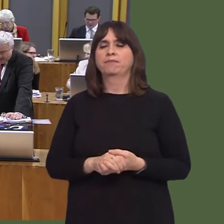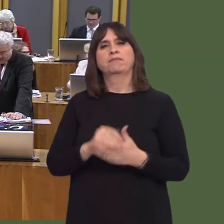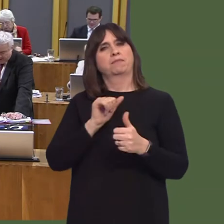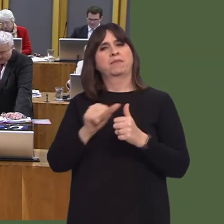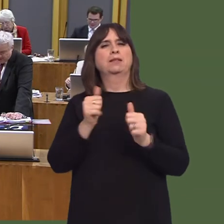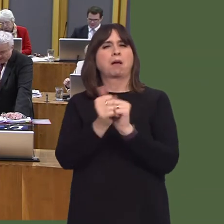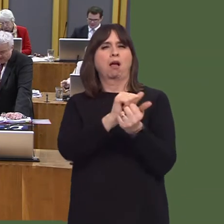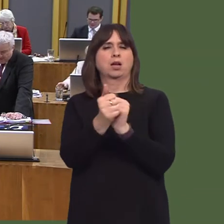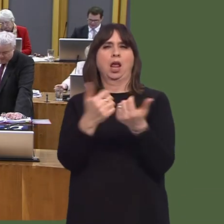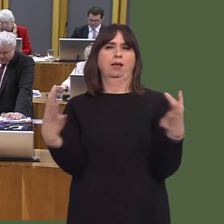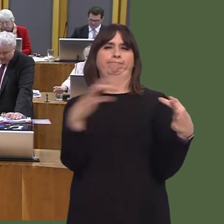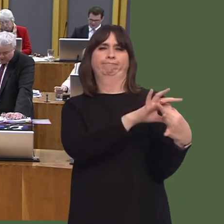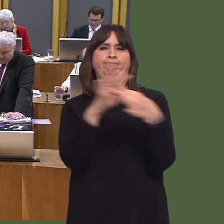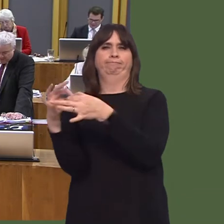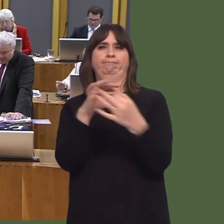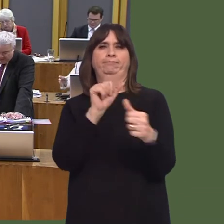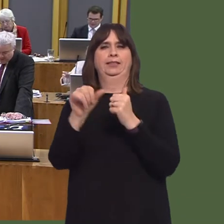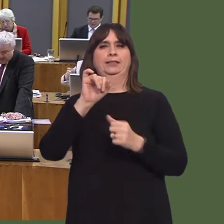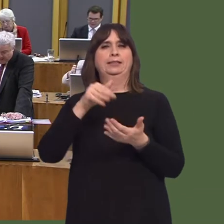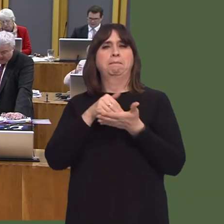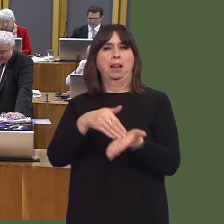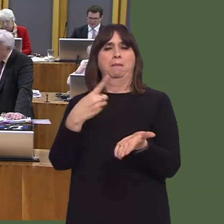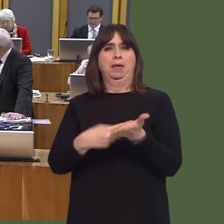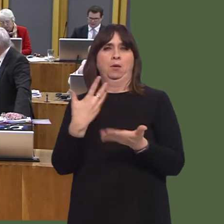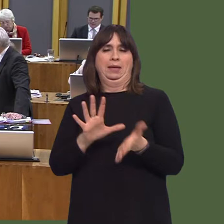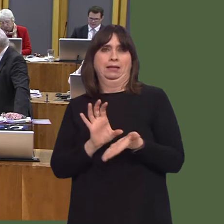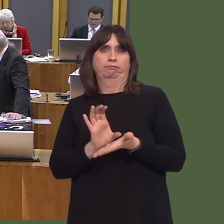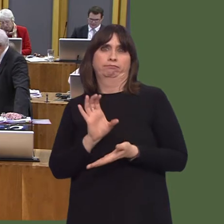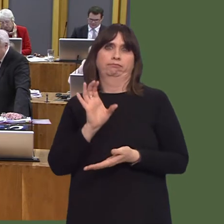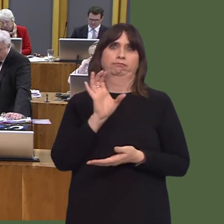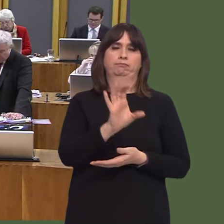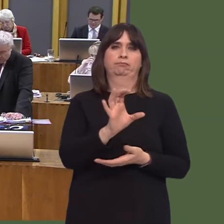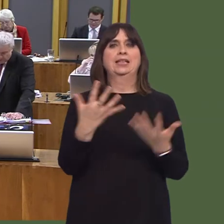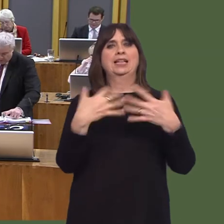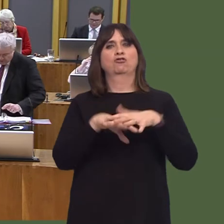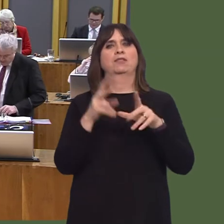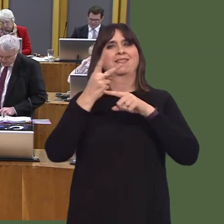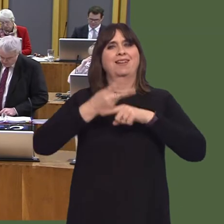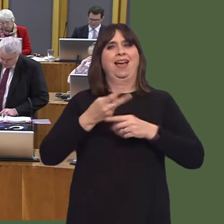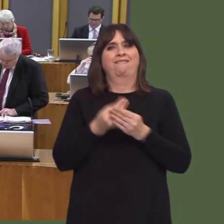Silence as far as the UK Government is concerned, silence from the Conservative benchesósilence from the Conservative benches. This is a major projectó[Interruption.]